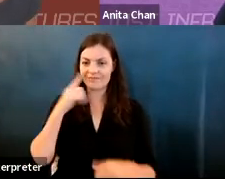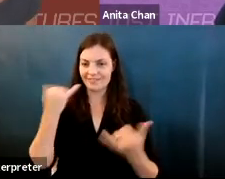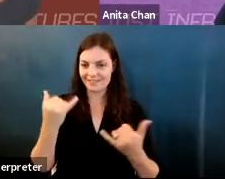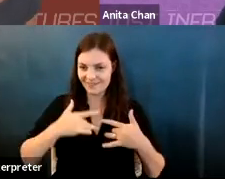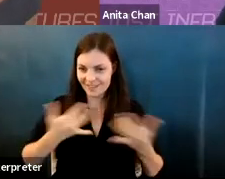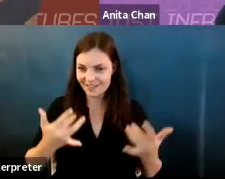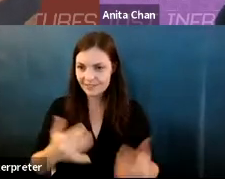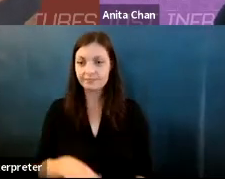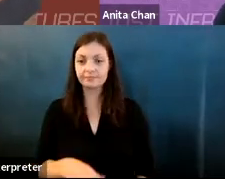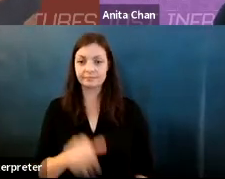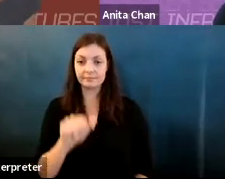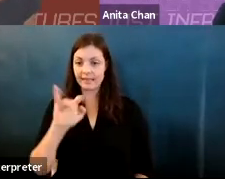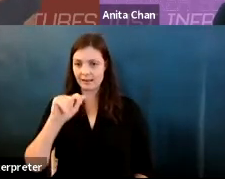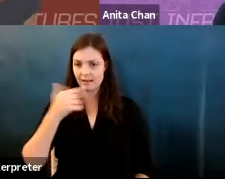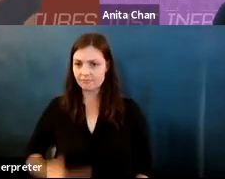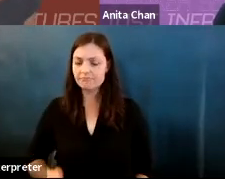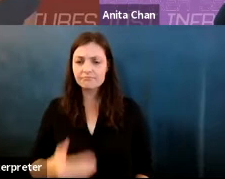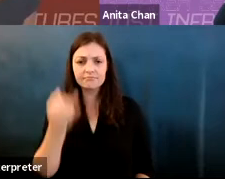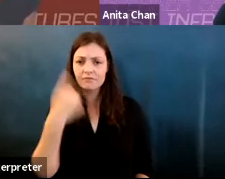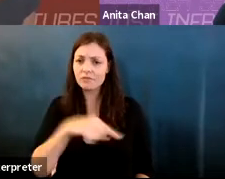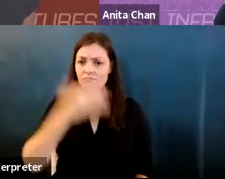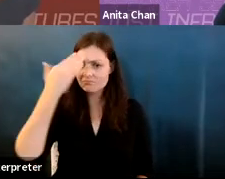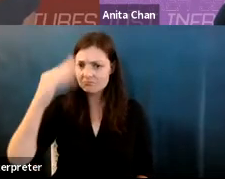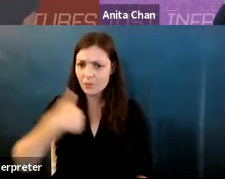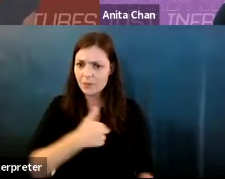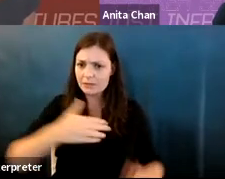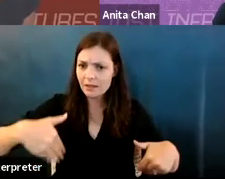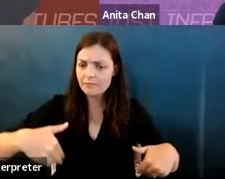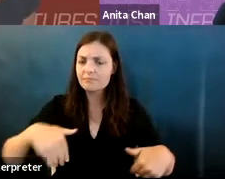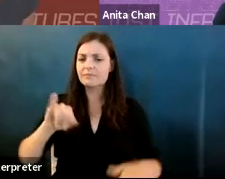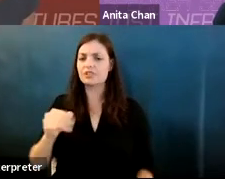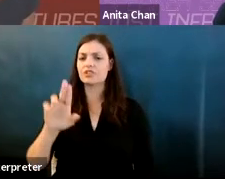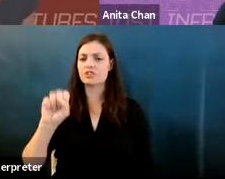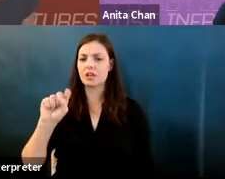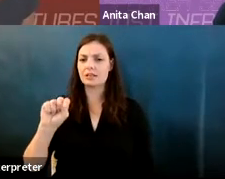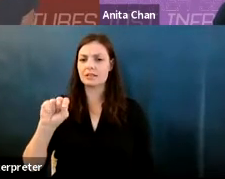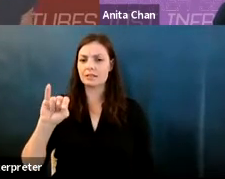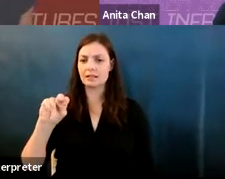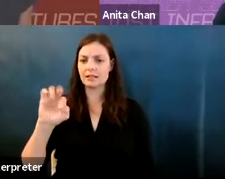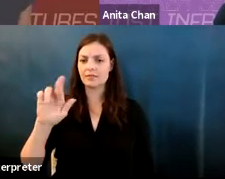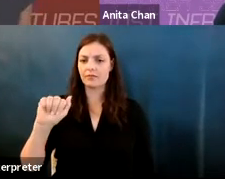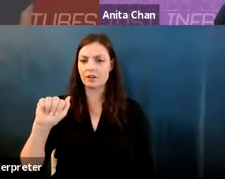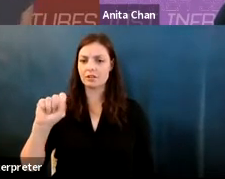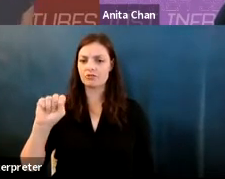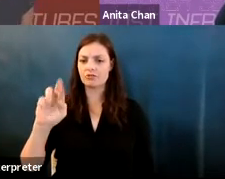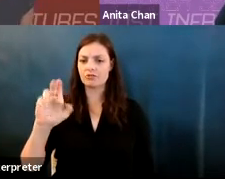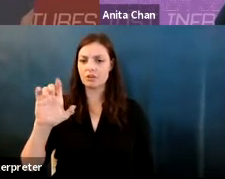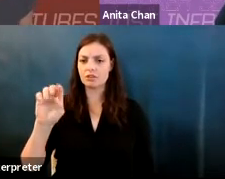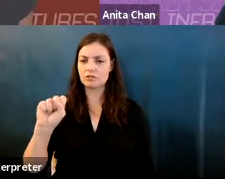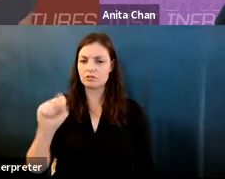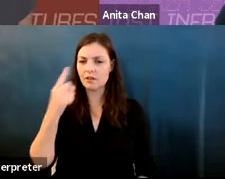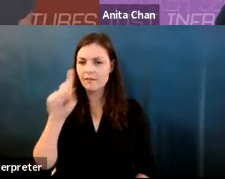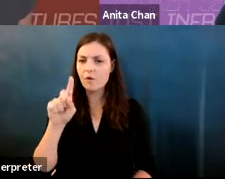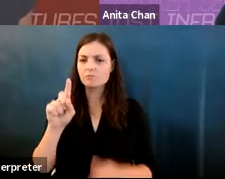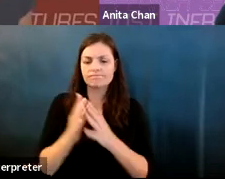Anita Chan: Those of you who don't know us yet just infrastructures is an initiative created by researchers to integrate the complex interactions between people algorithms.